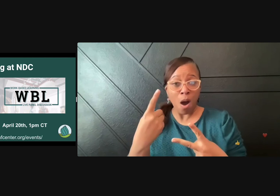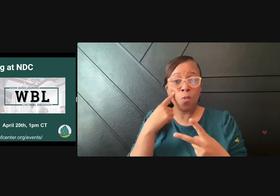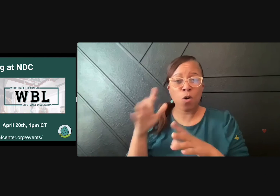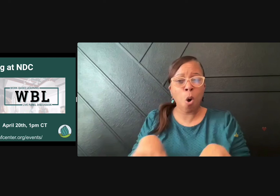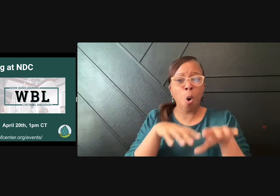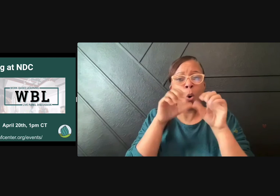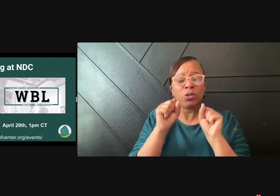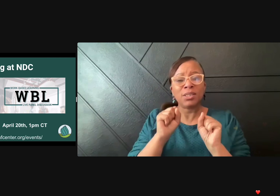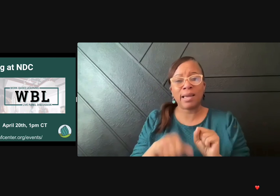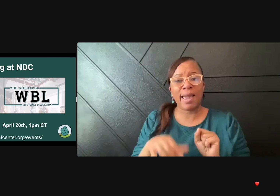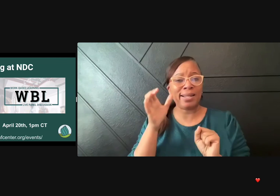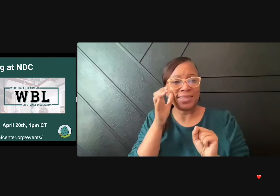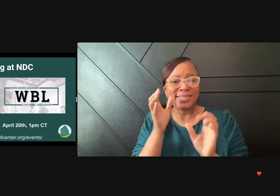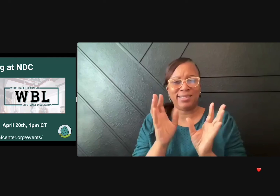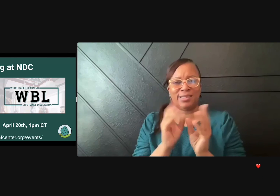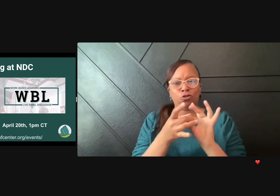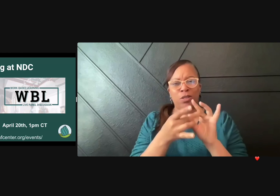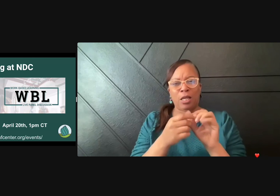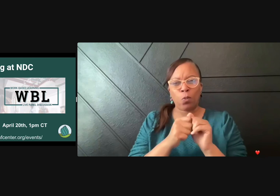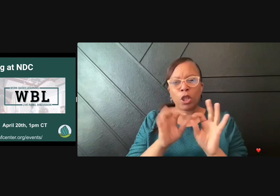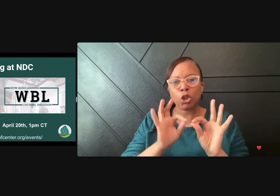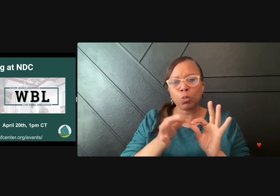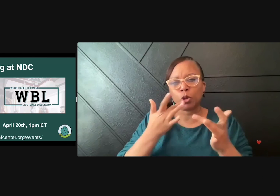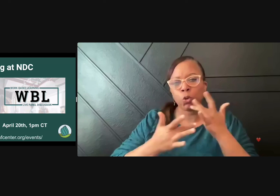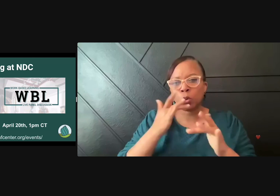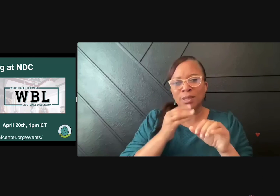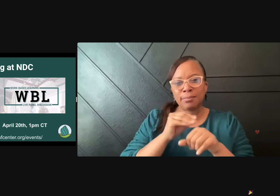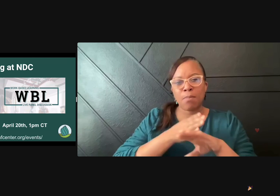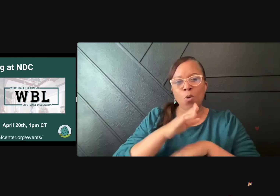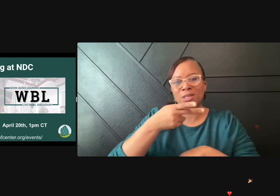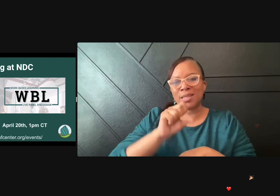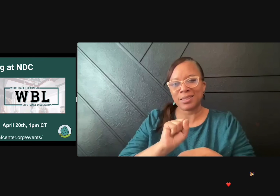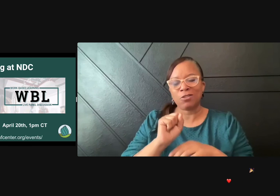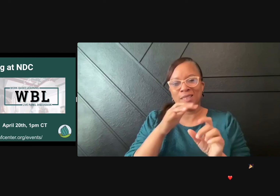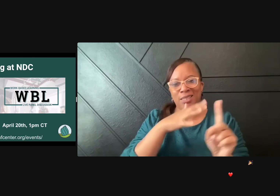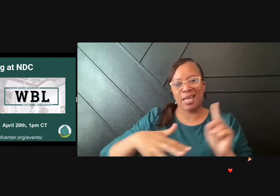One is a listening session we are hosting on the topic of the interpreter shortage